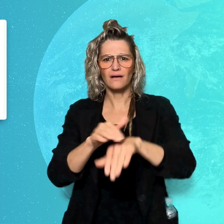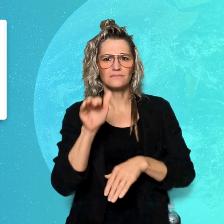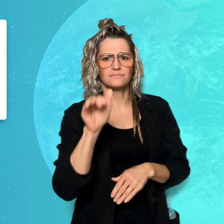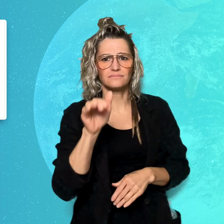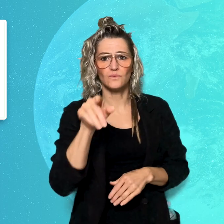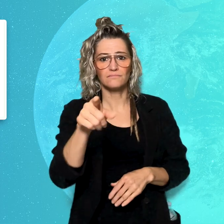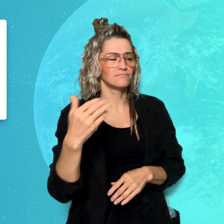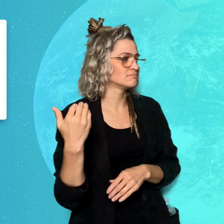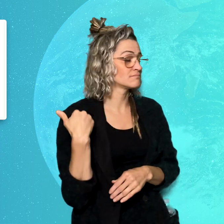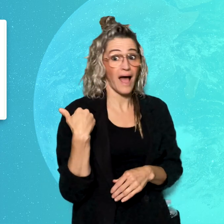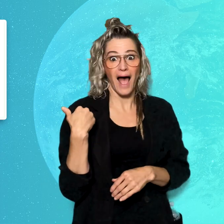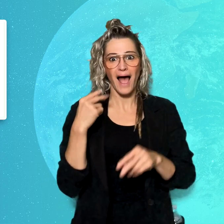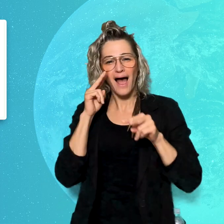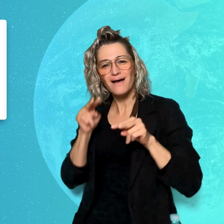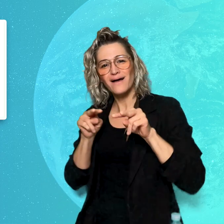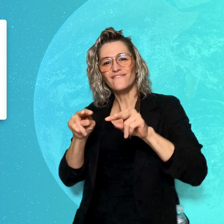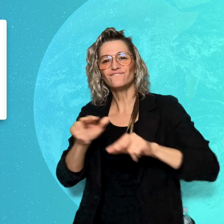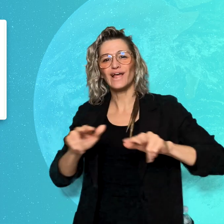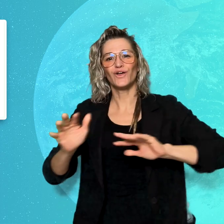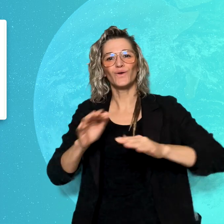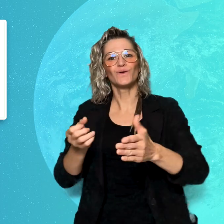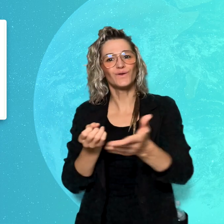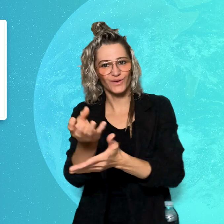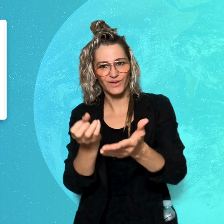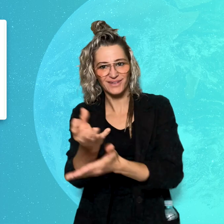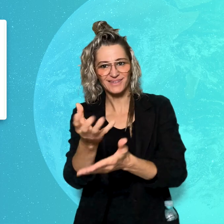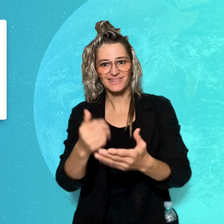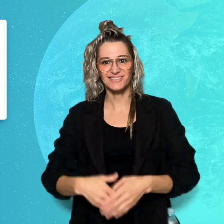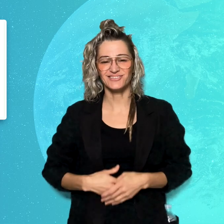so that you'll never miss a video!